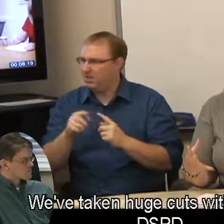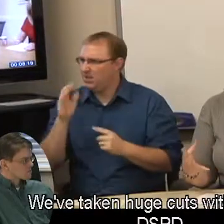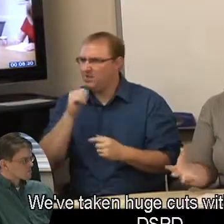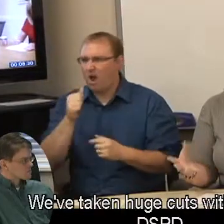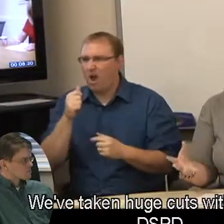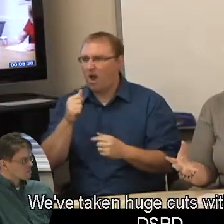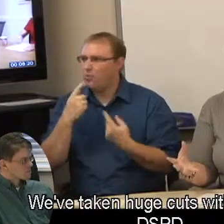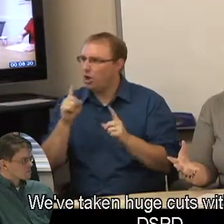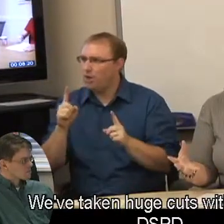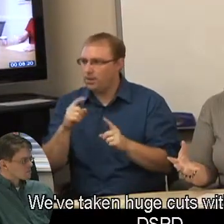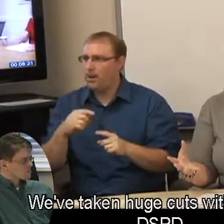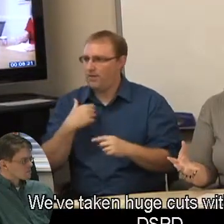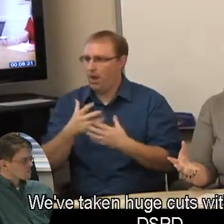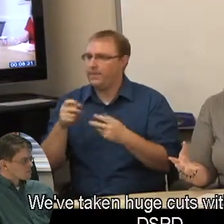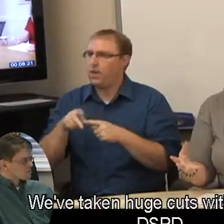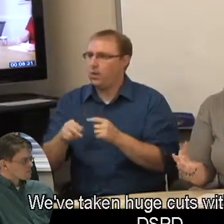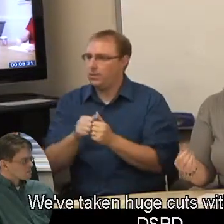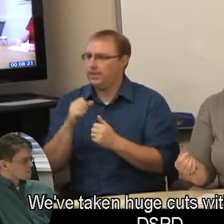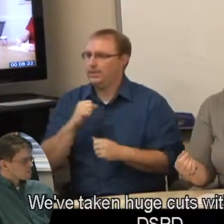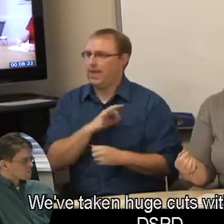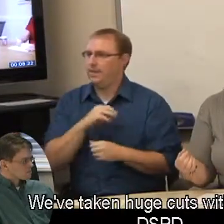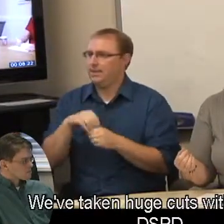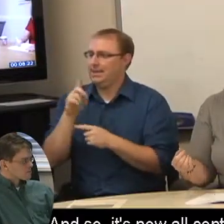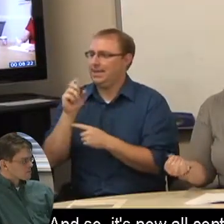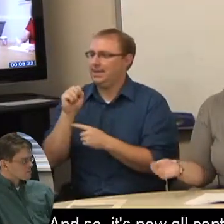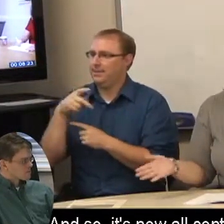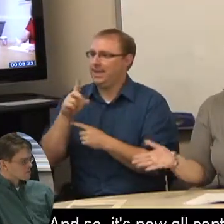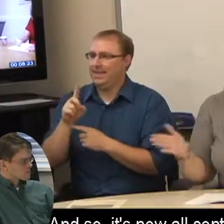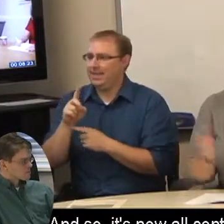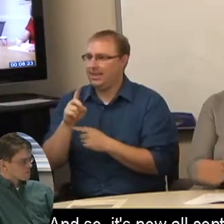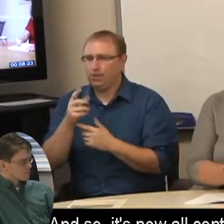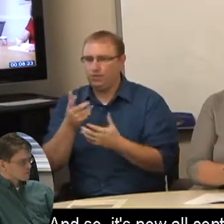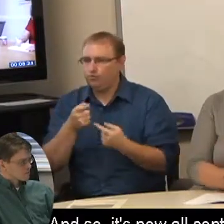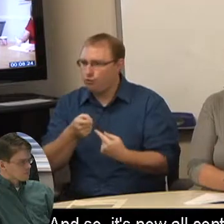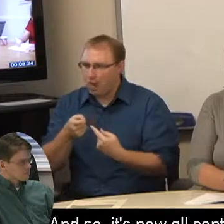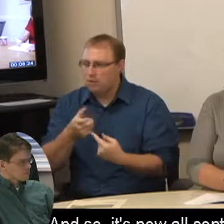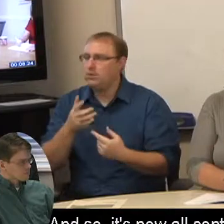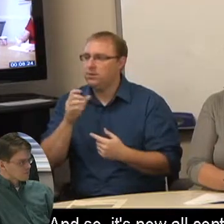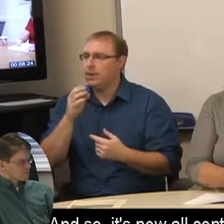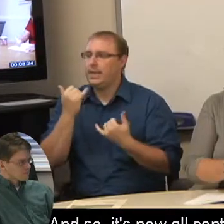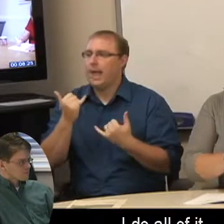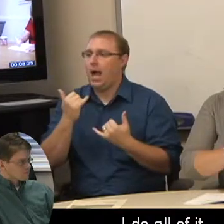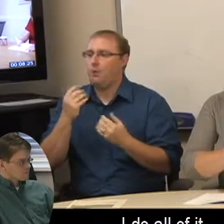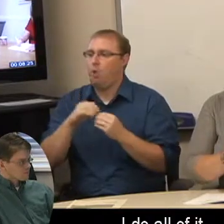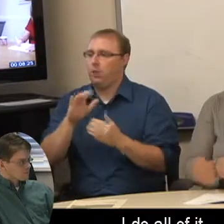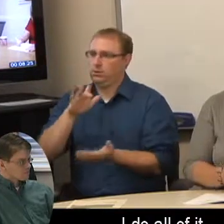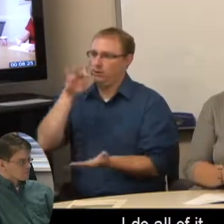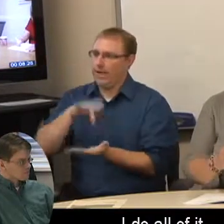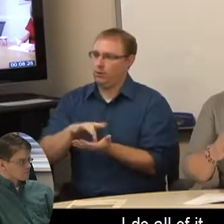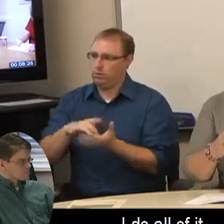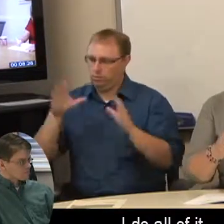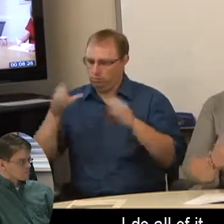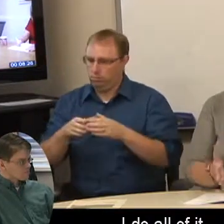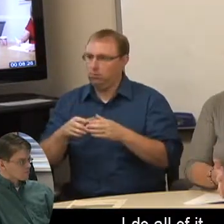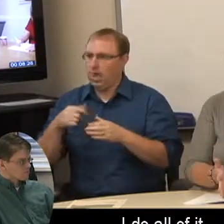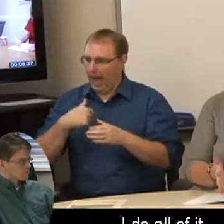We've taken huge cuts within staff at DSPD. And so, it's now all centralized. I do all of it.